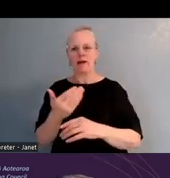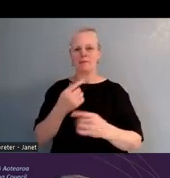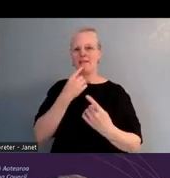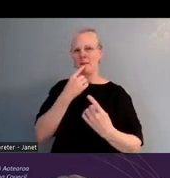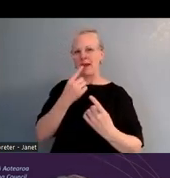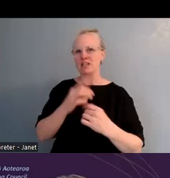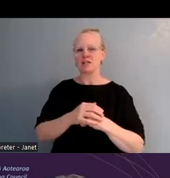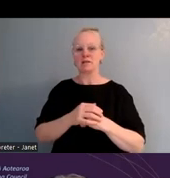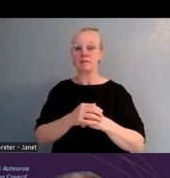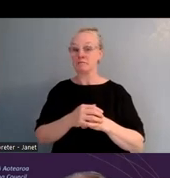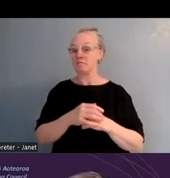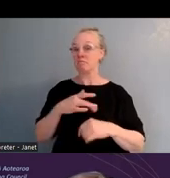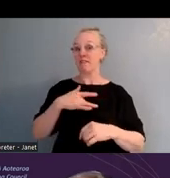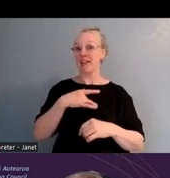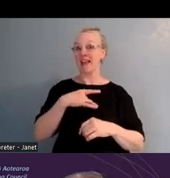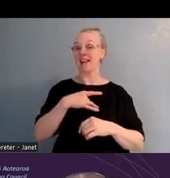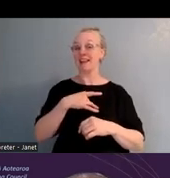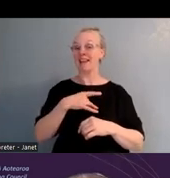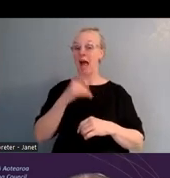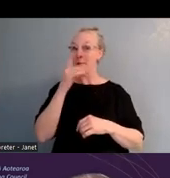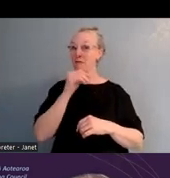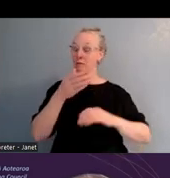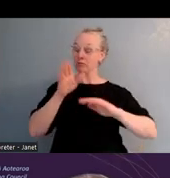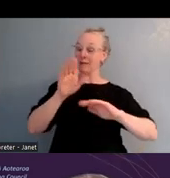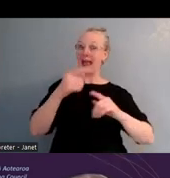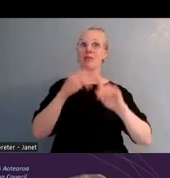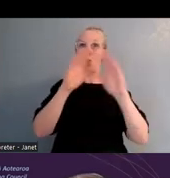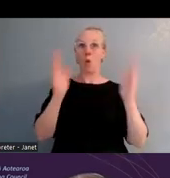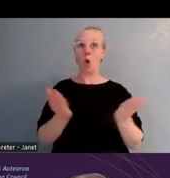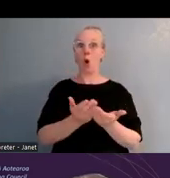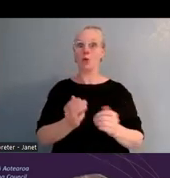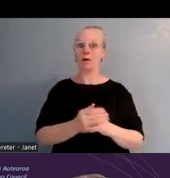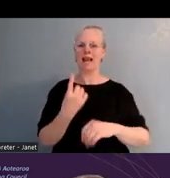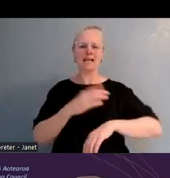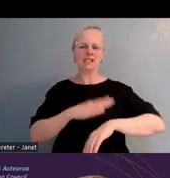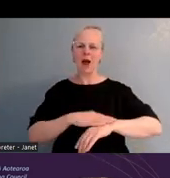possibly around the world. We had other people from other countries last time, so it was very exciting,